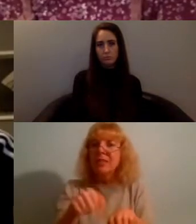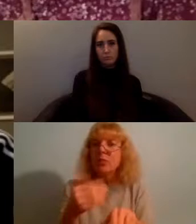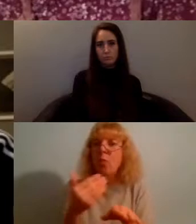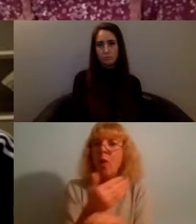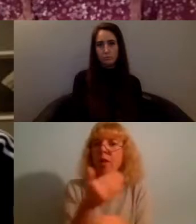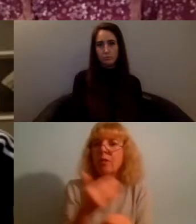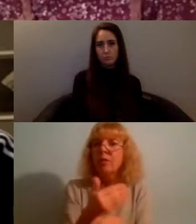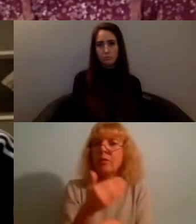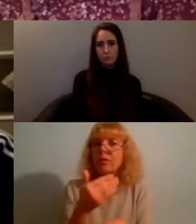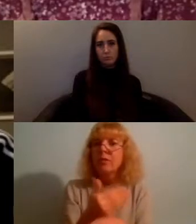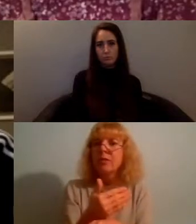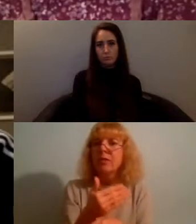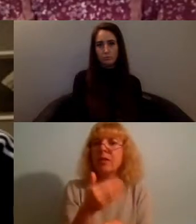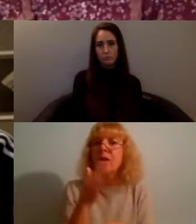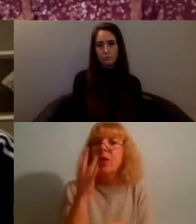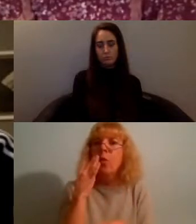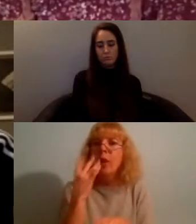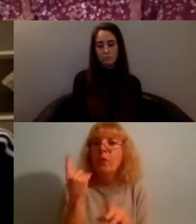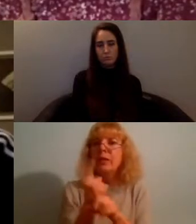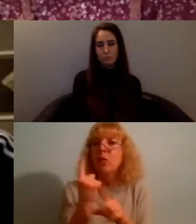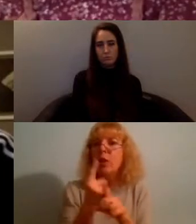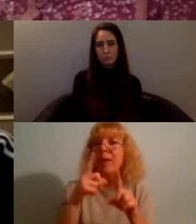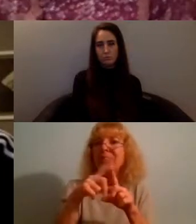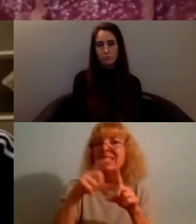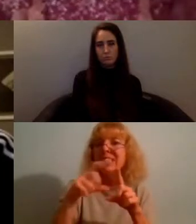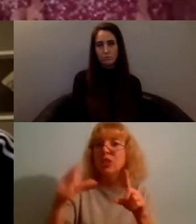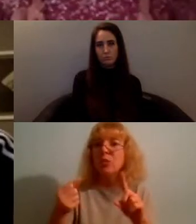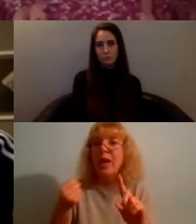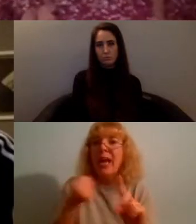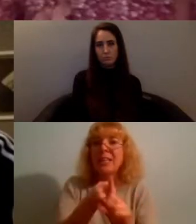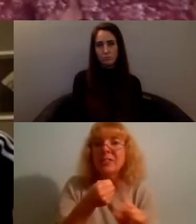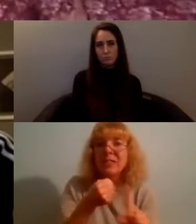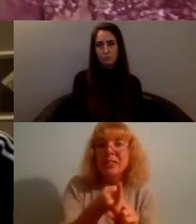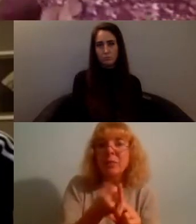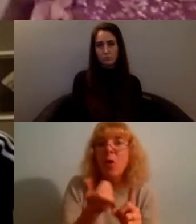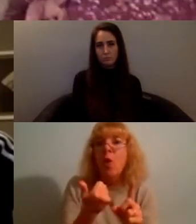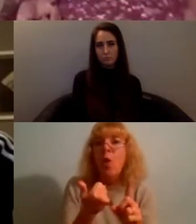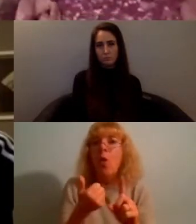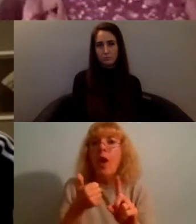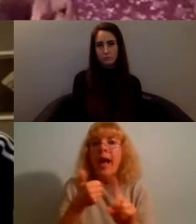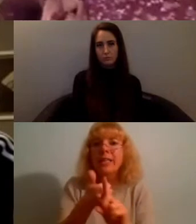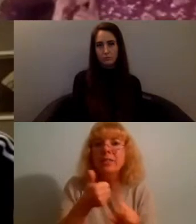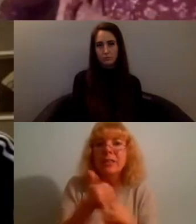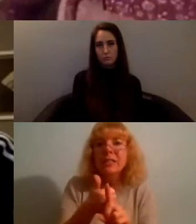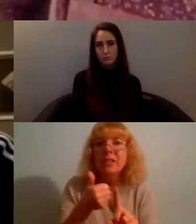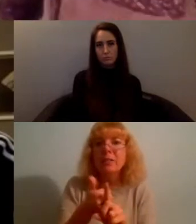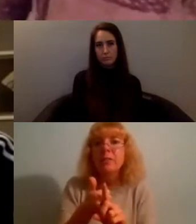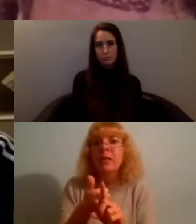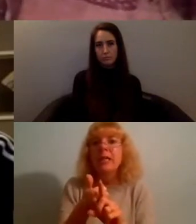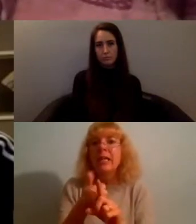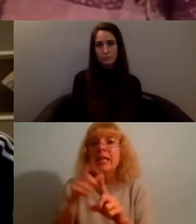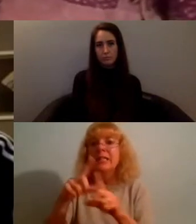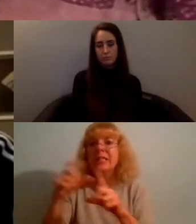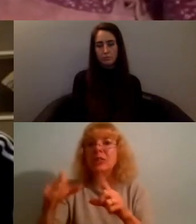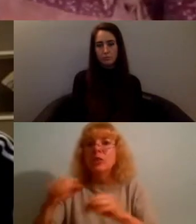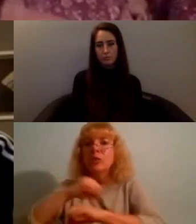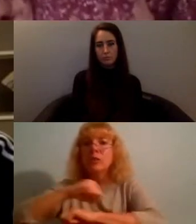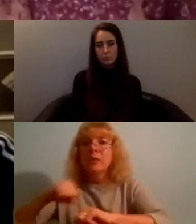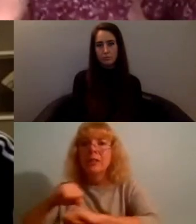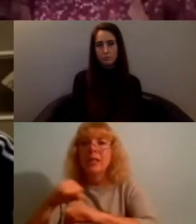when we speak about digital activism or activism in digital spaces and really we keep using the word activism but what I mean is radical change